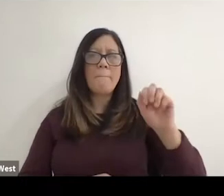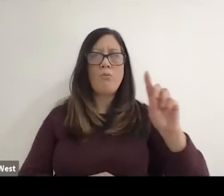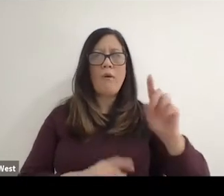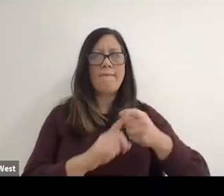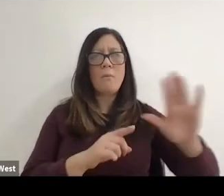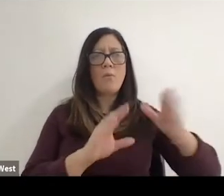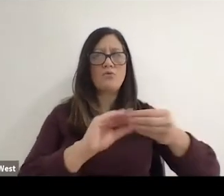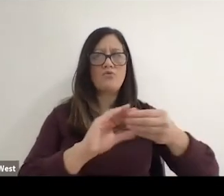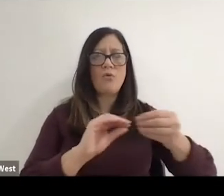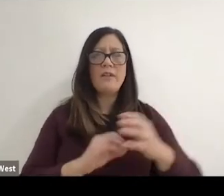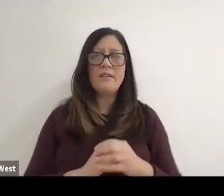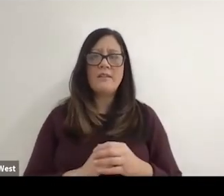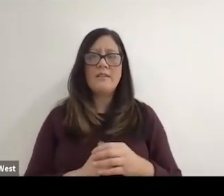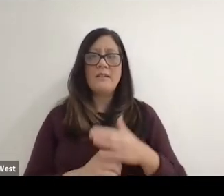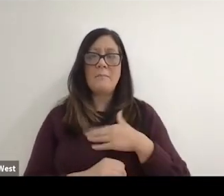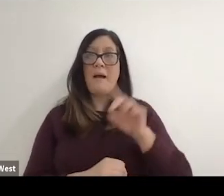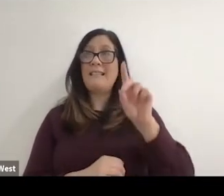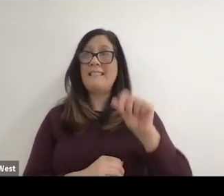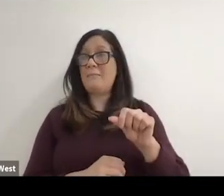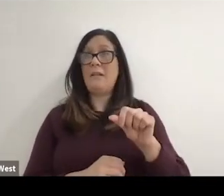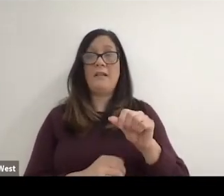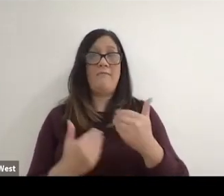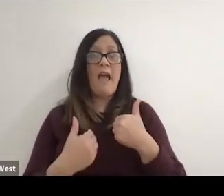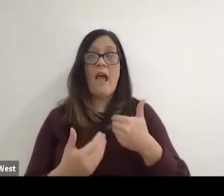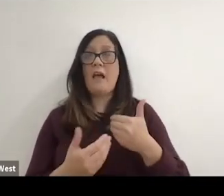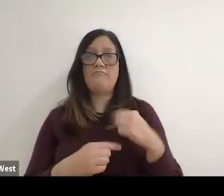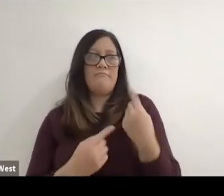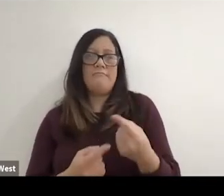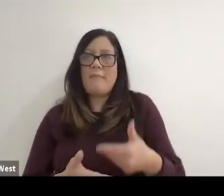I've had my disability since I was a baby and so I was four and